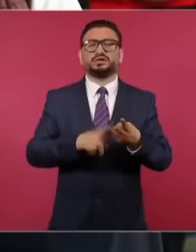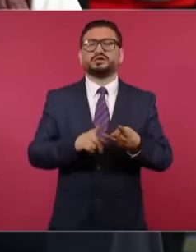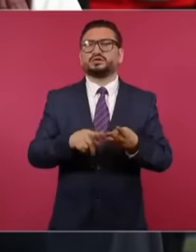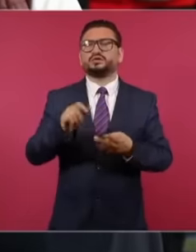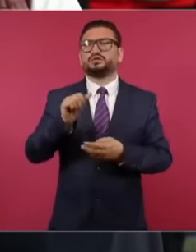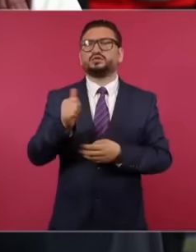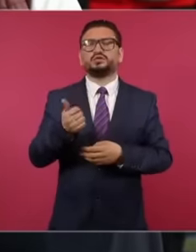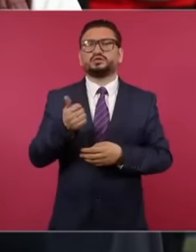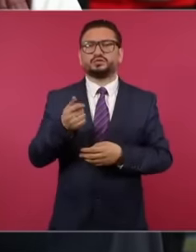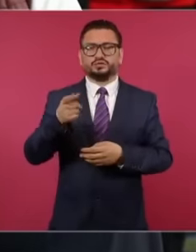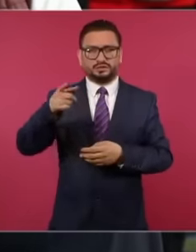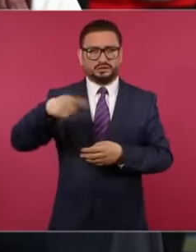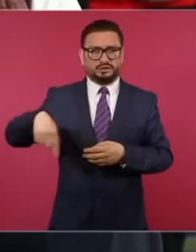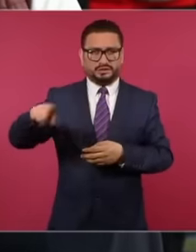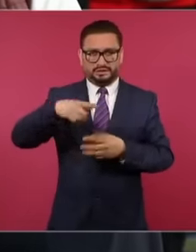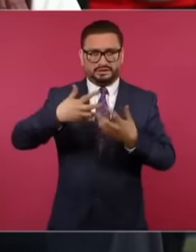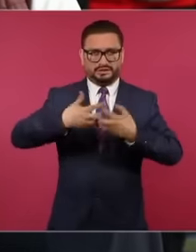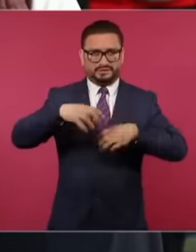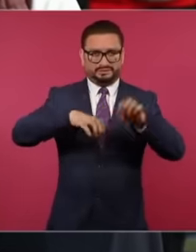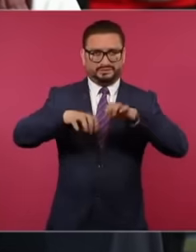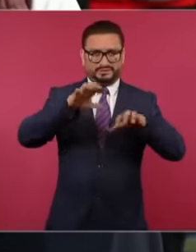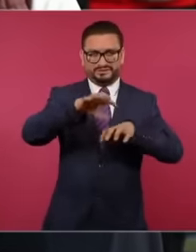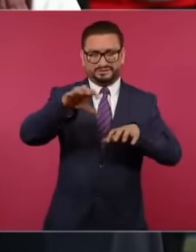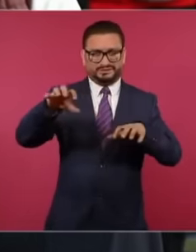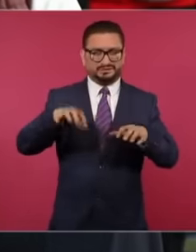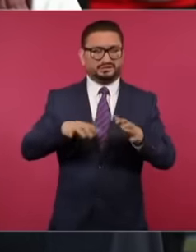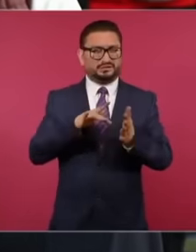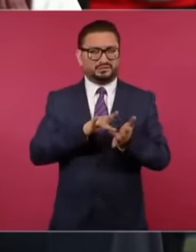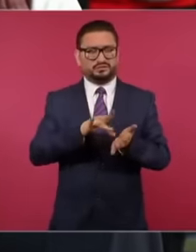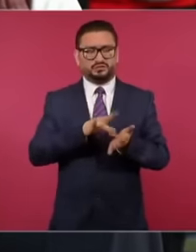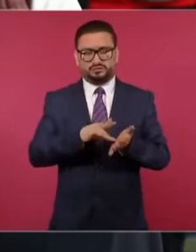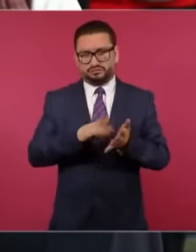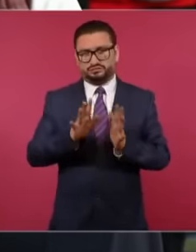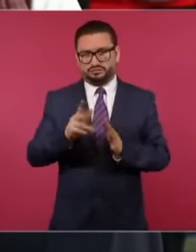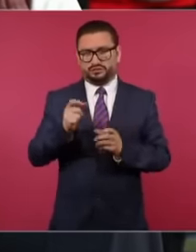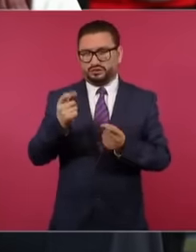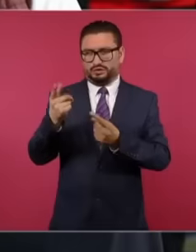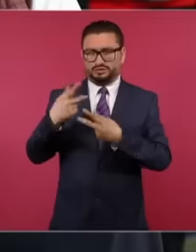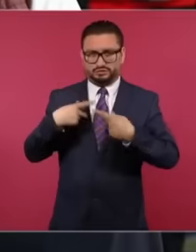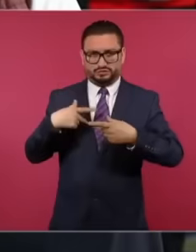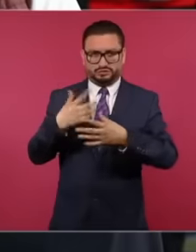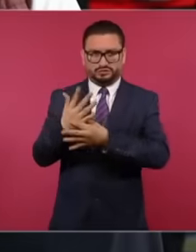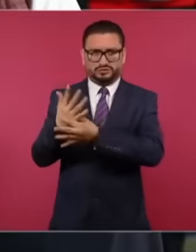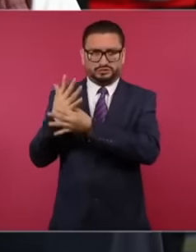these companies that in this case agree with some versions have